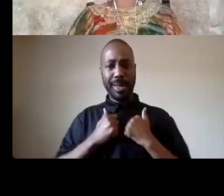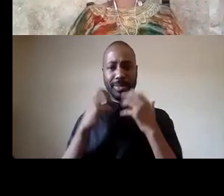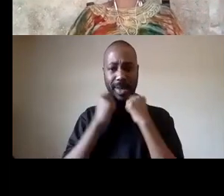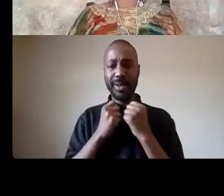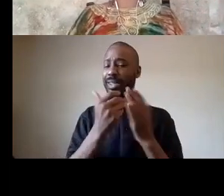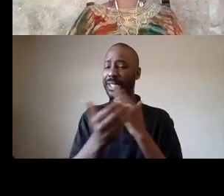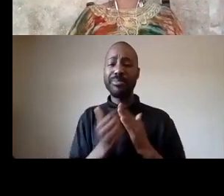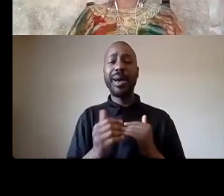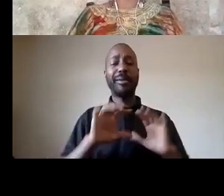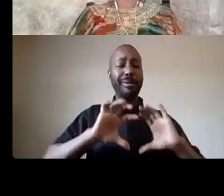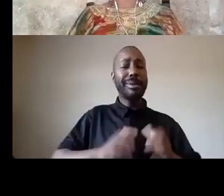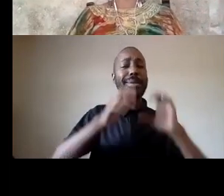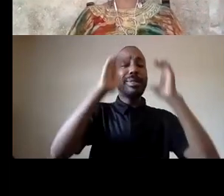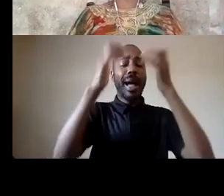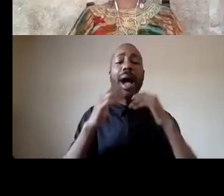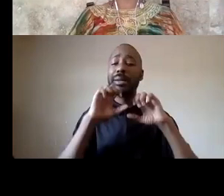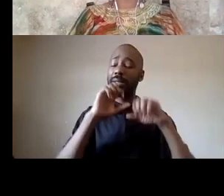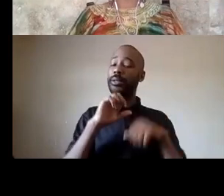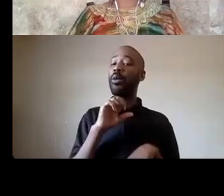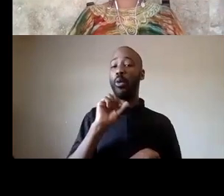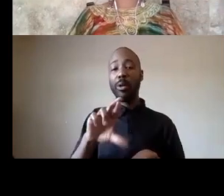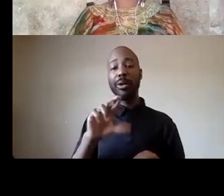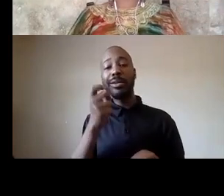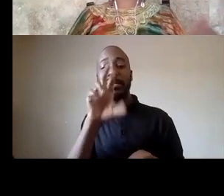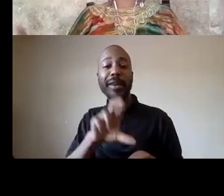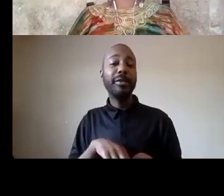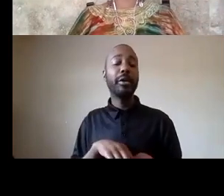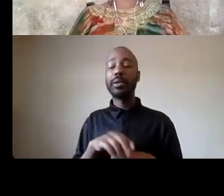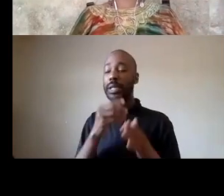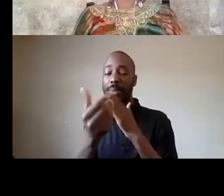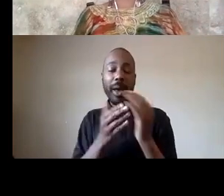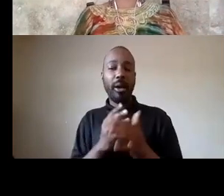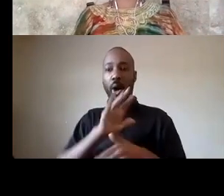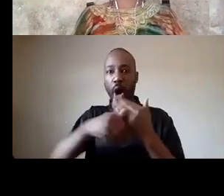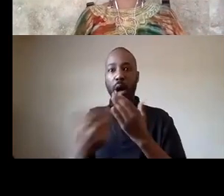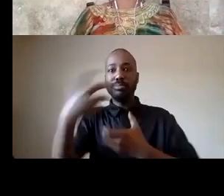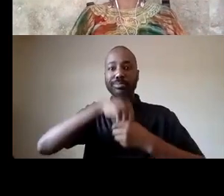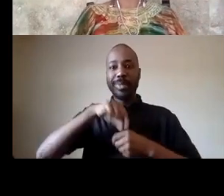all are a part of this movement regardless of incarceration status